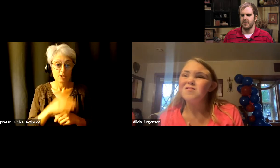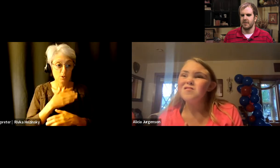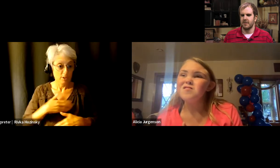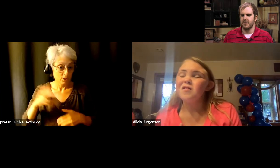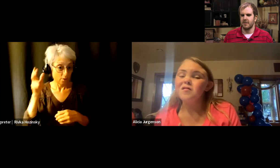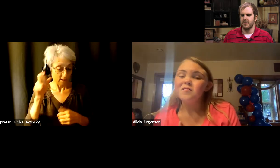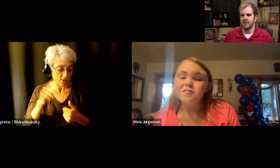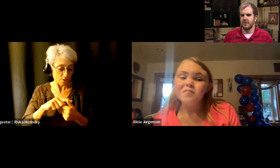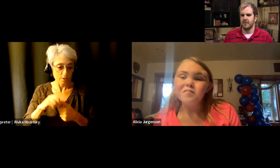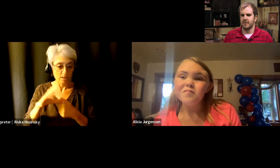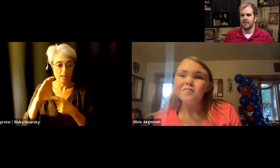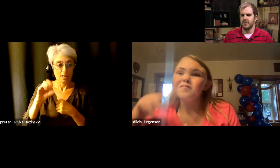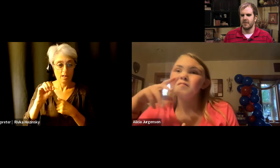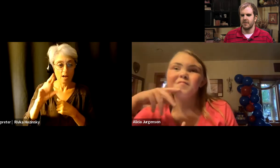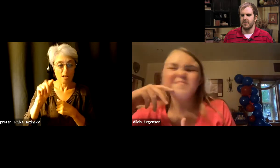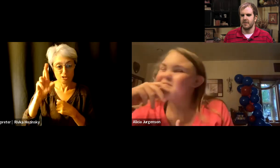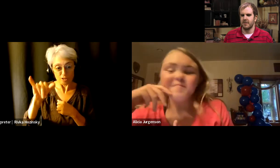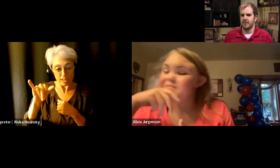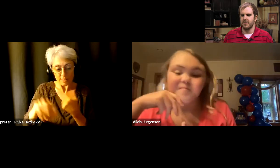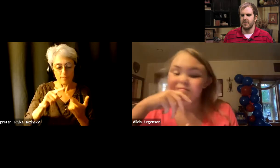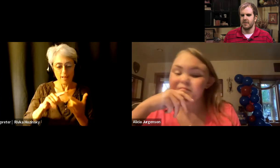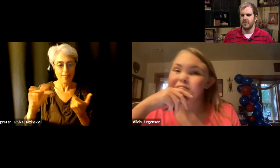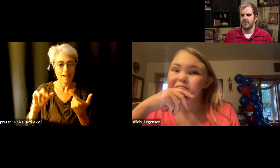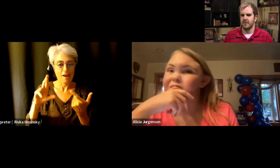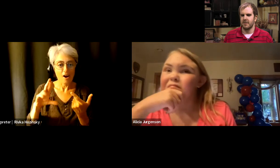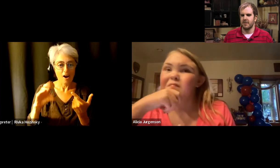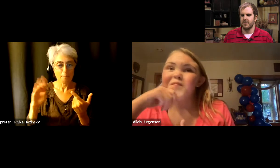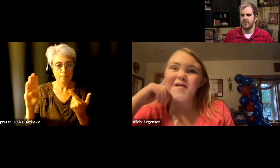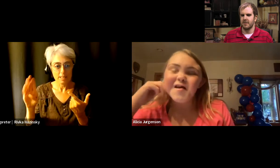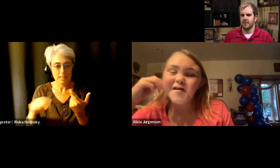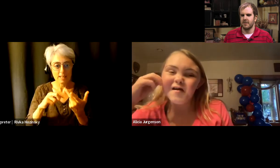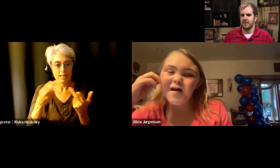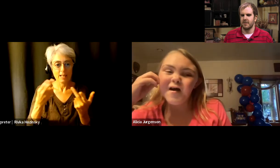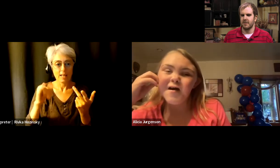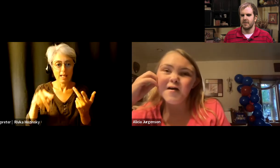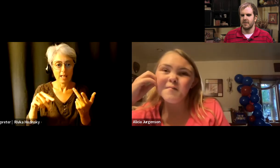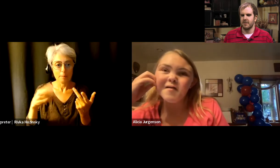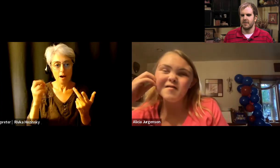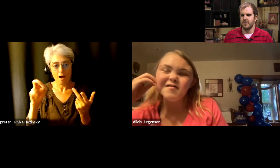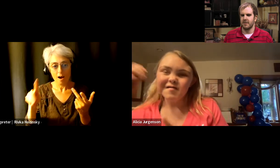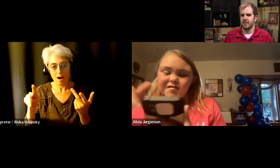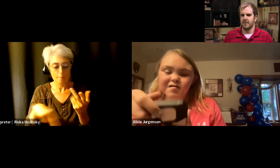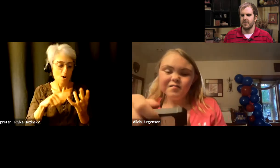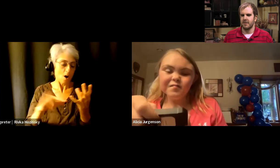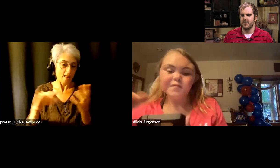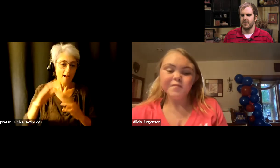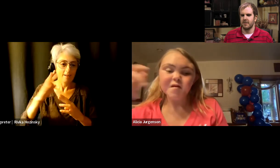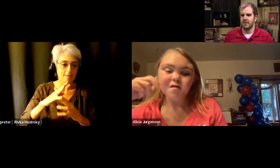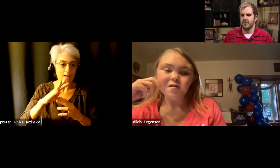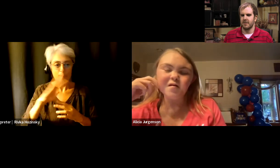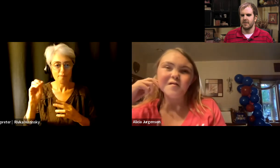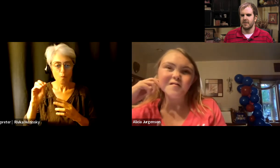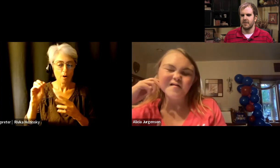Country or like RnB or Hip-Hop or like Top 40.